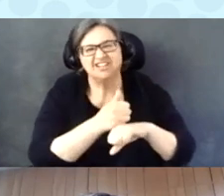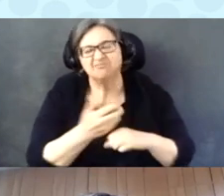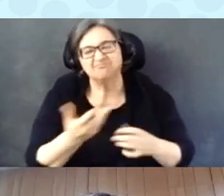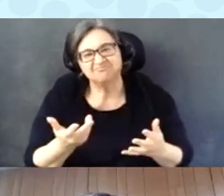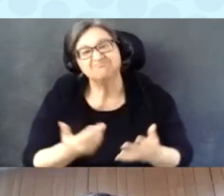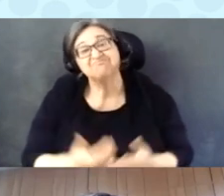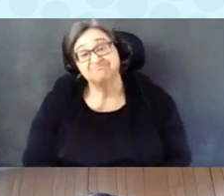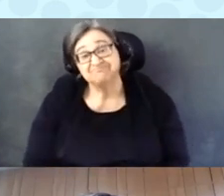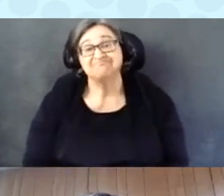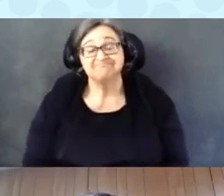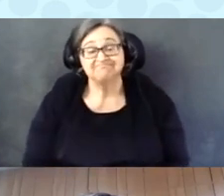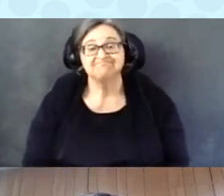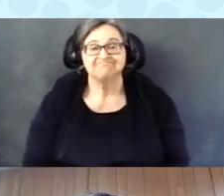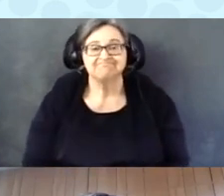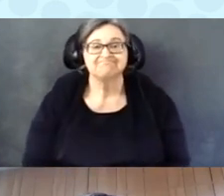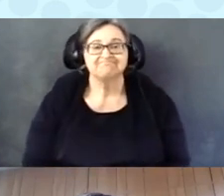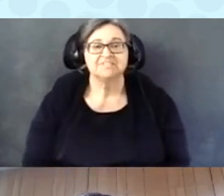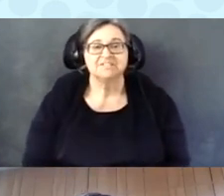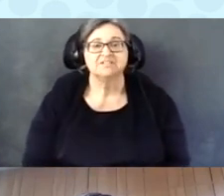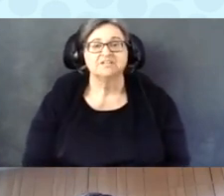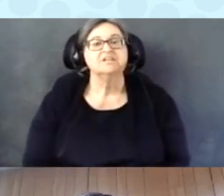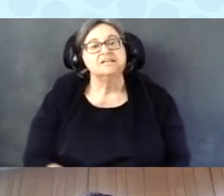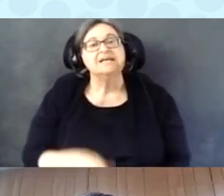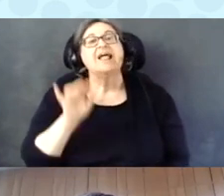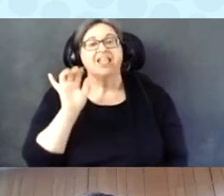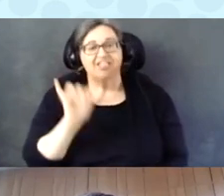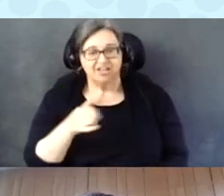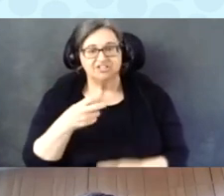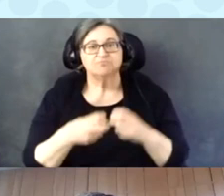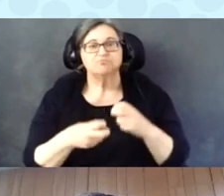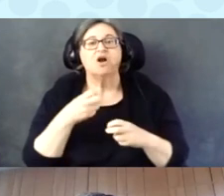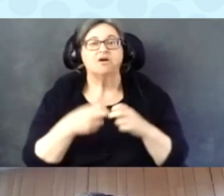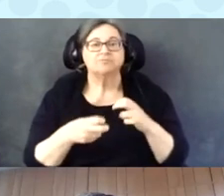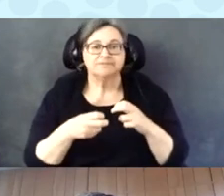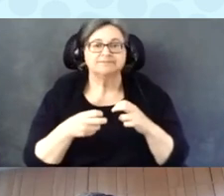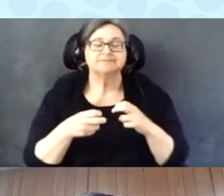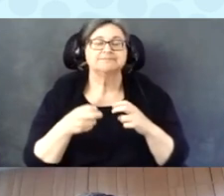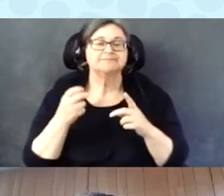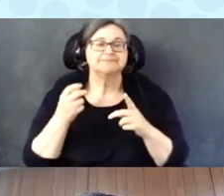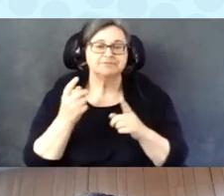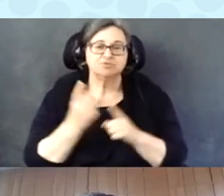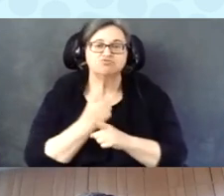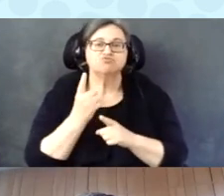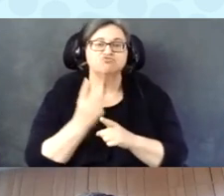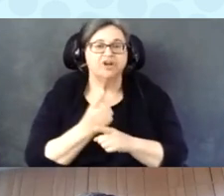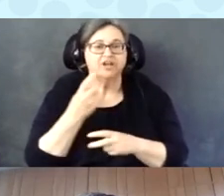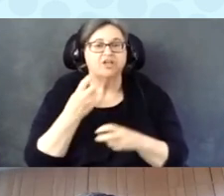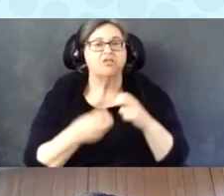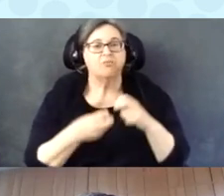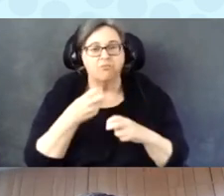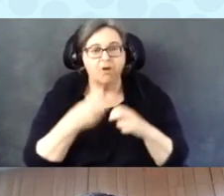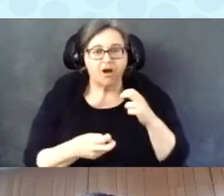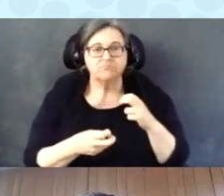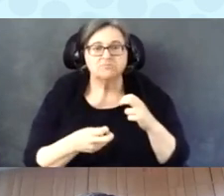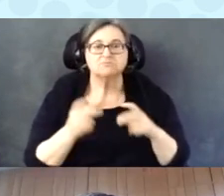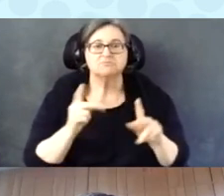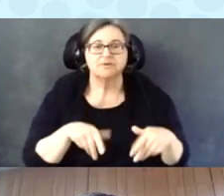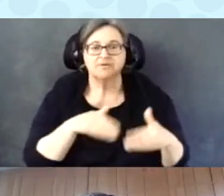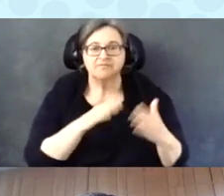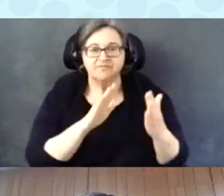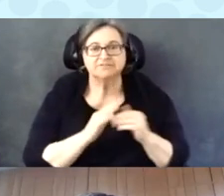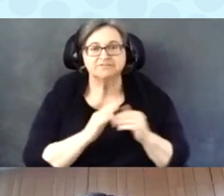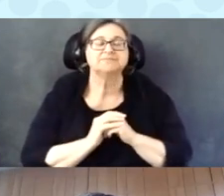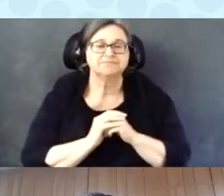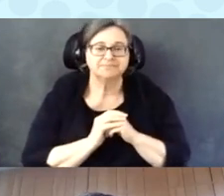So, yes, it is a problem that consistently been a problem.